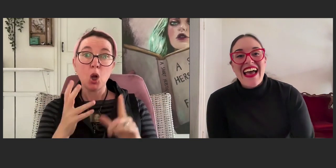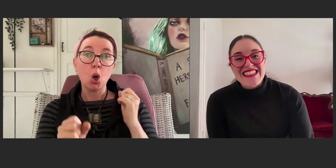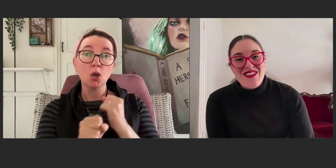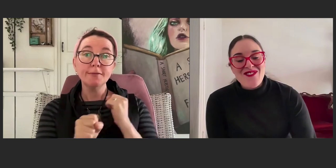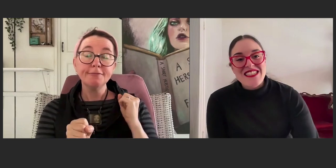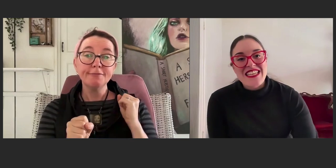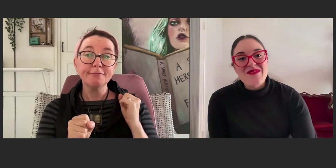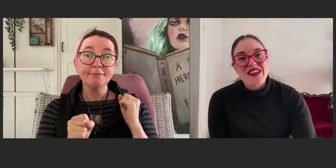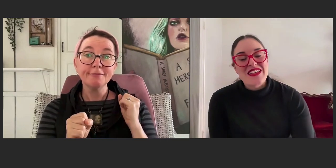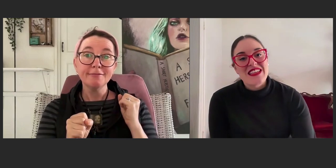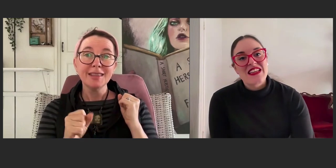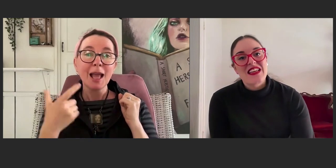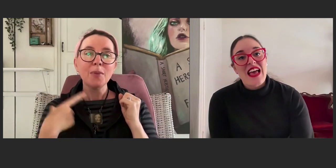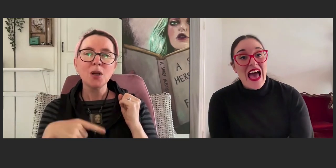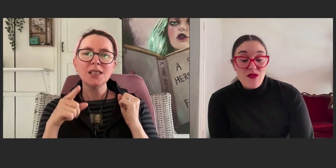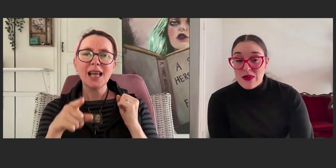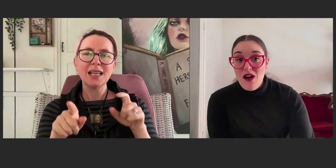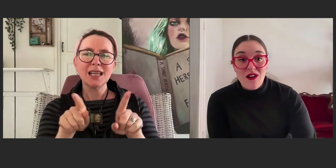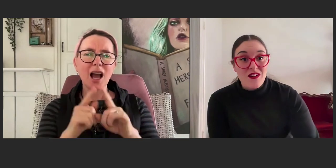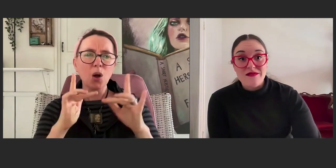And just one more tip, have a blog,